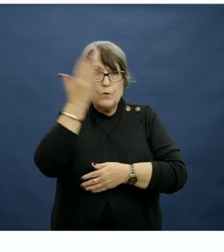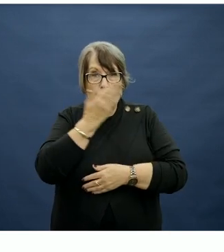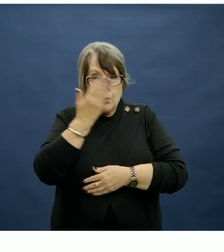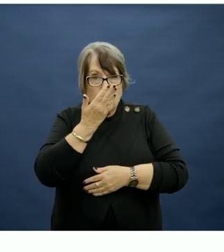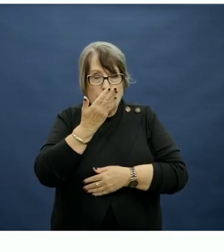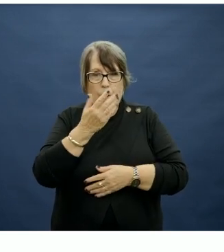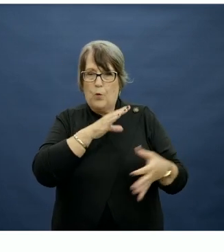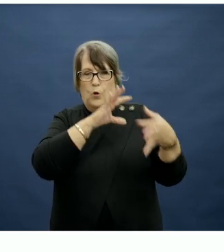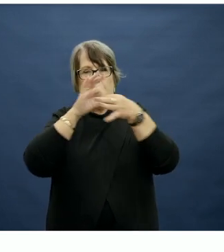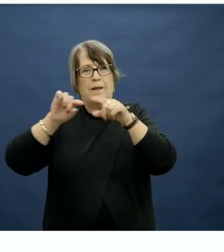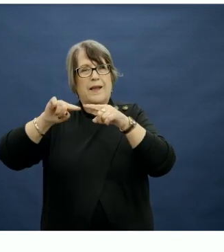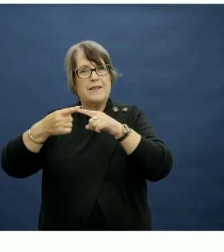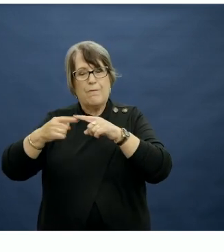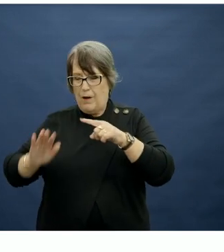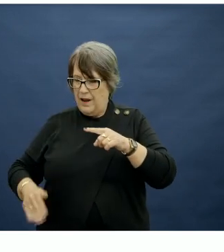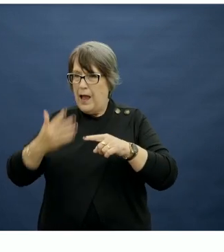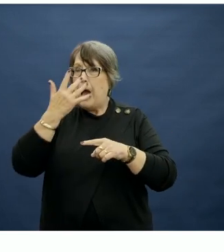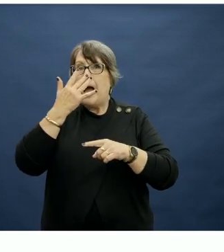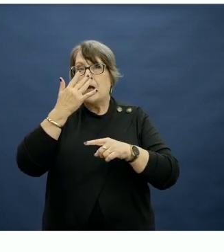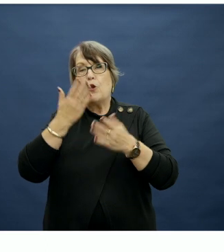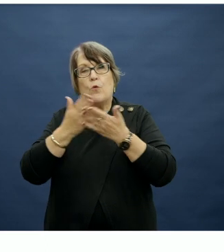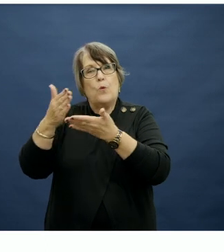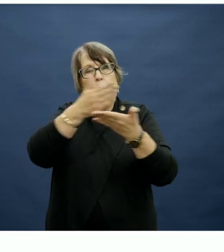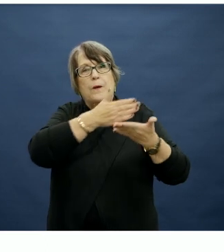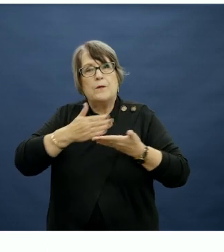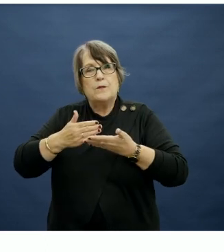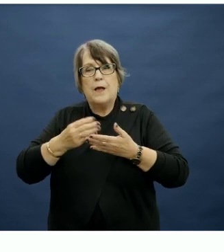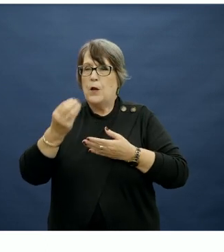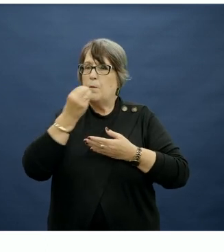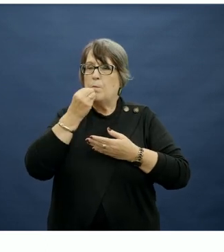link different generations together through a shared meal experience.